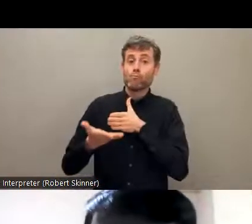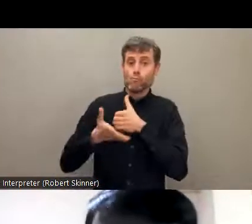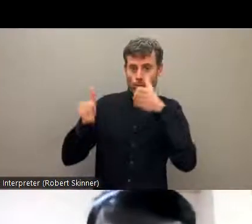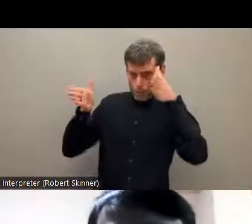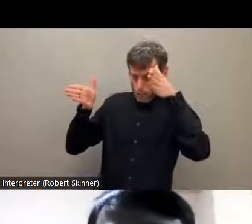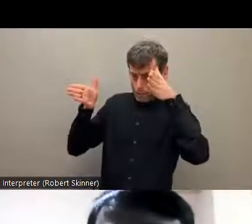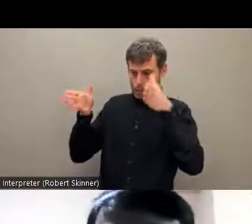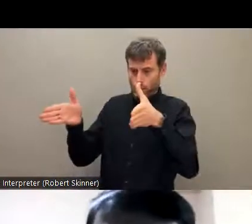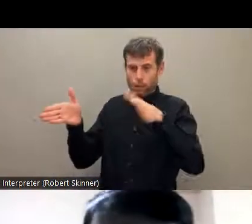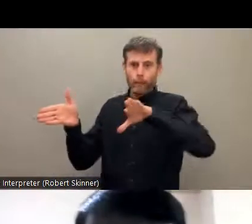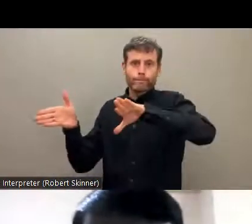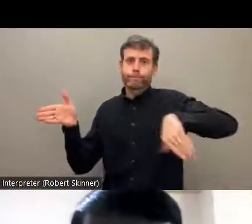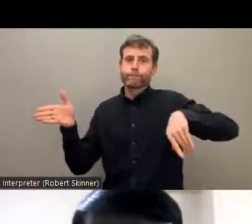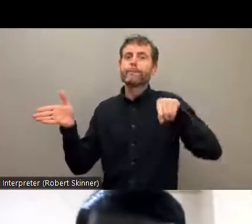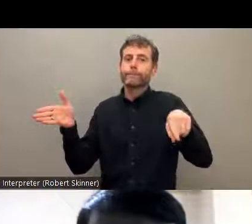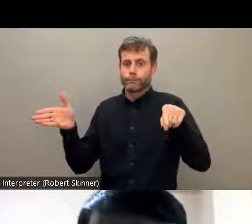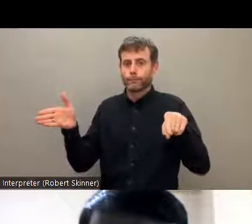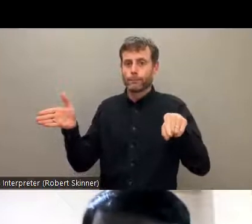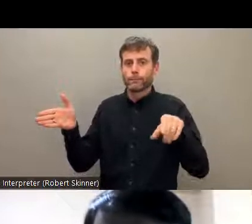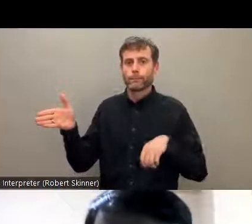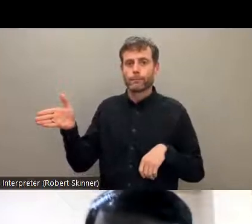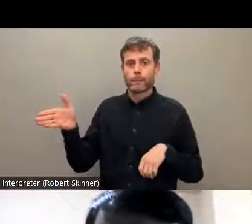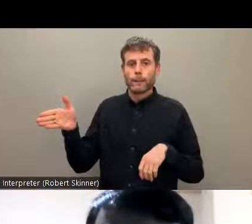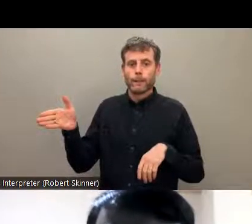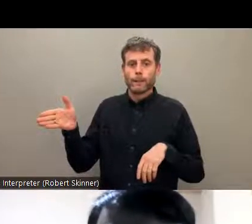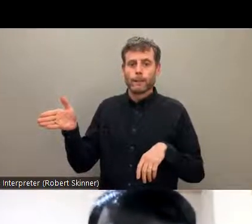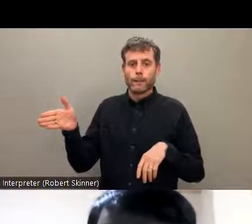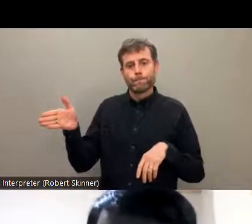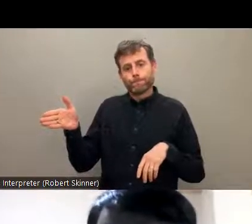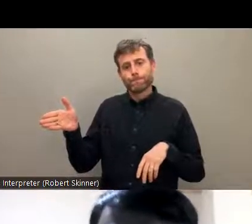the specific communities like Dalit with disabilities. And